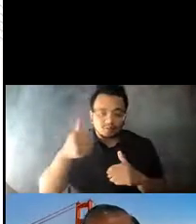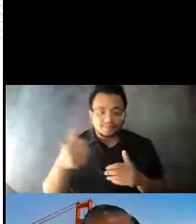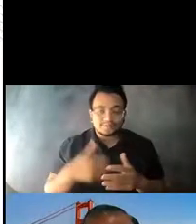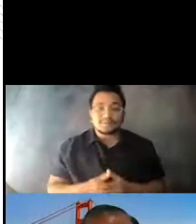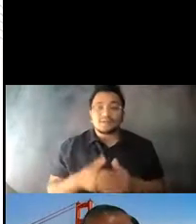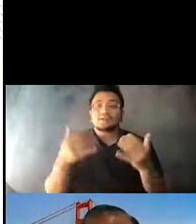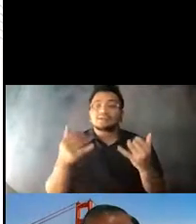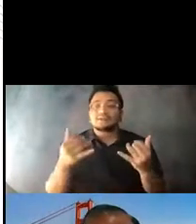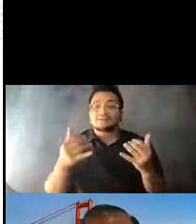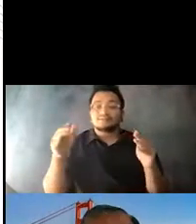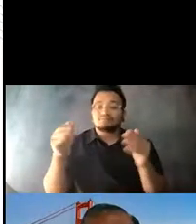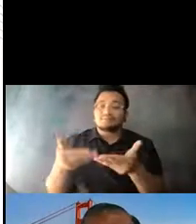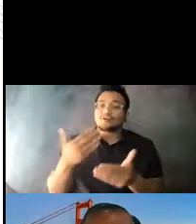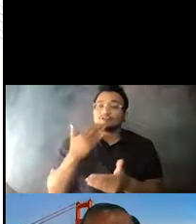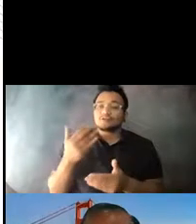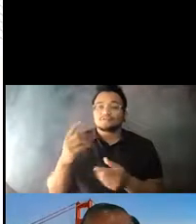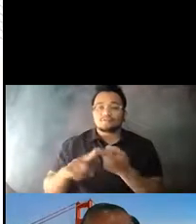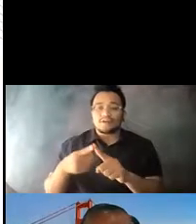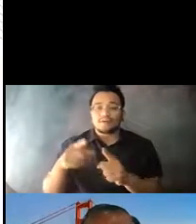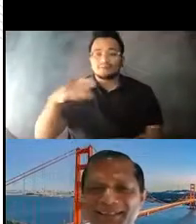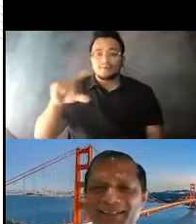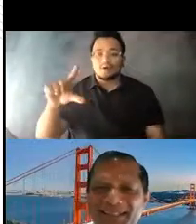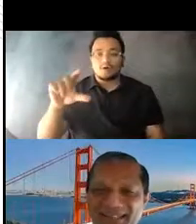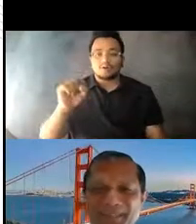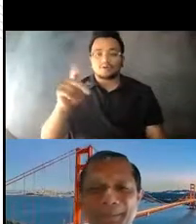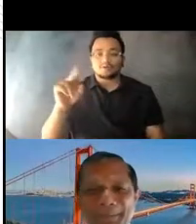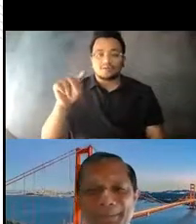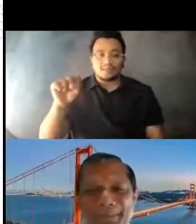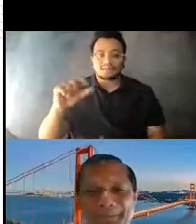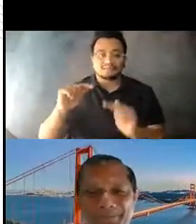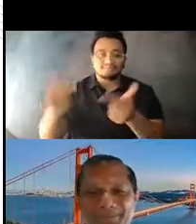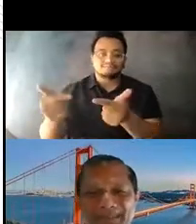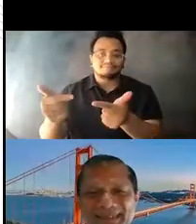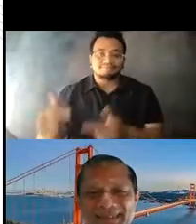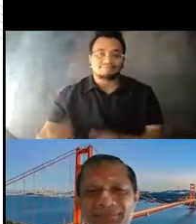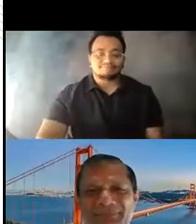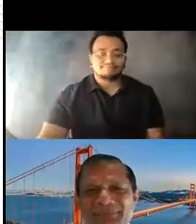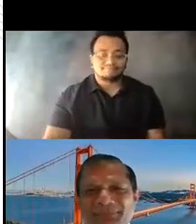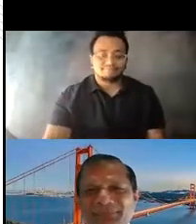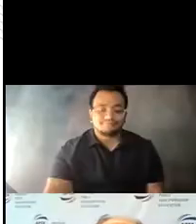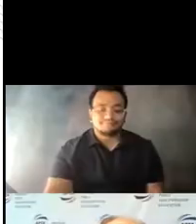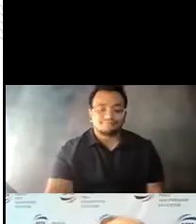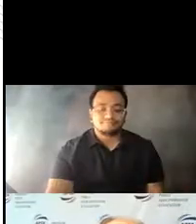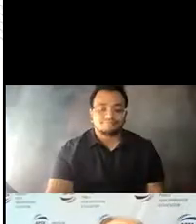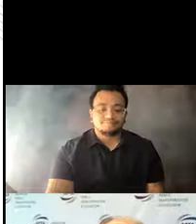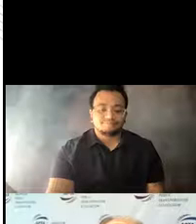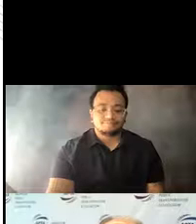14:10:59 The floor is all yours. 14:11:09 >> PAUL: Thank you very much, greetings everyone and thank you to FTA administrator